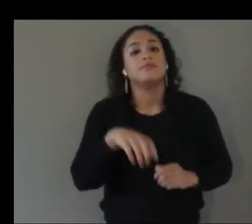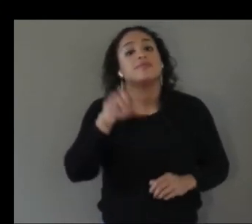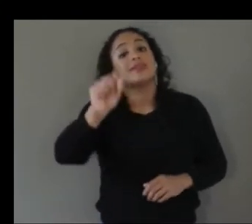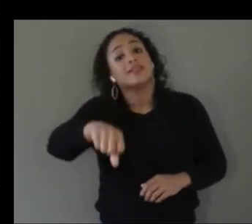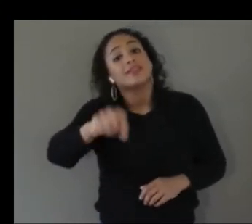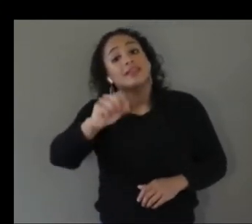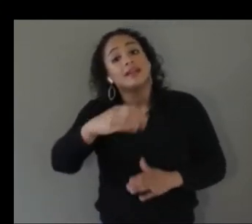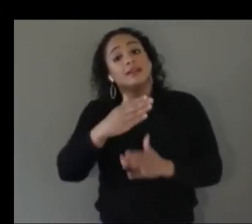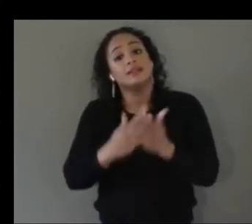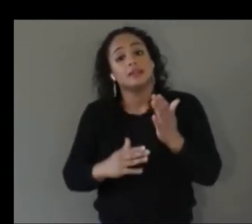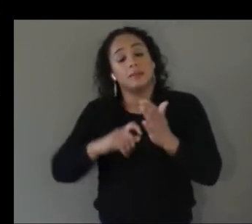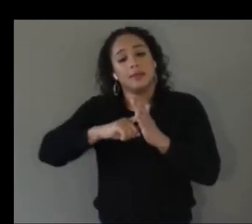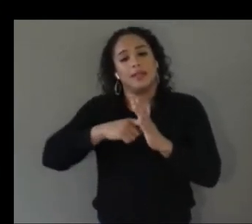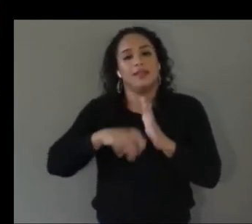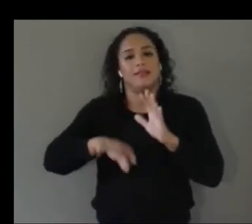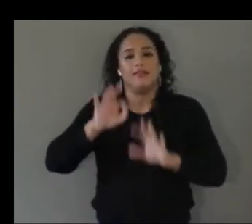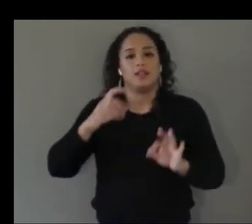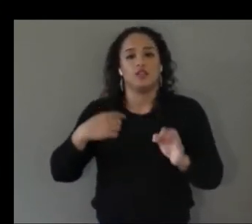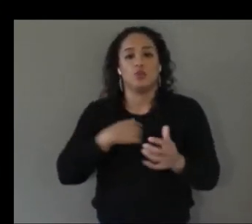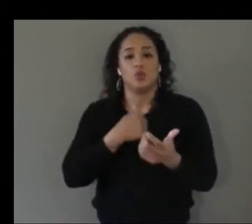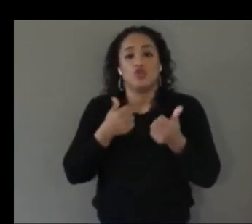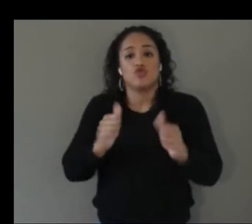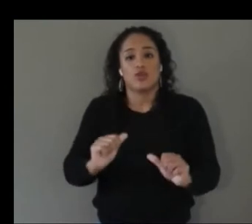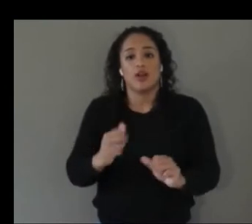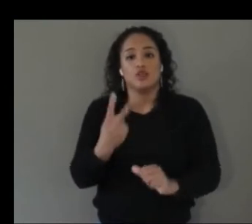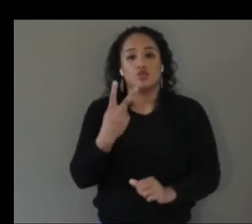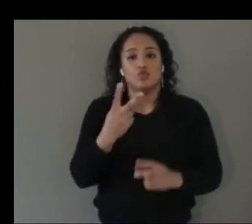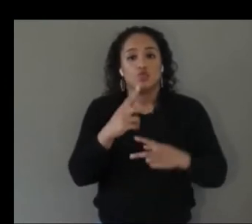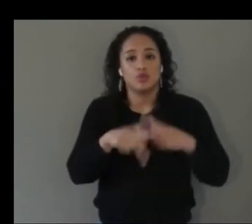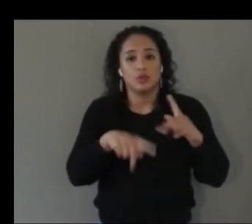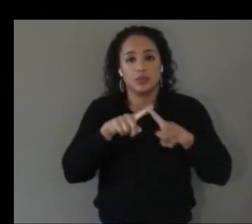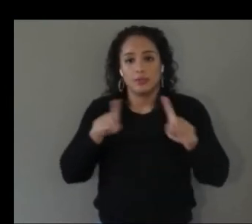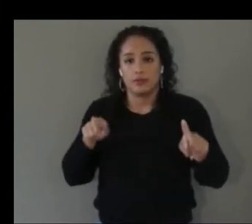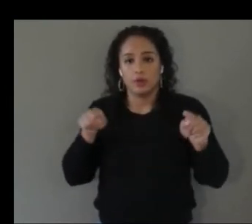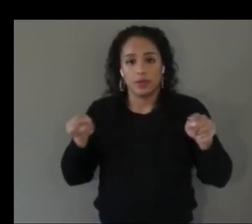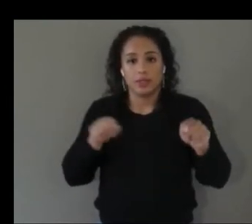ways of scaffolding folks whether verbal hints or adding some aspects of vibration